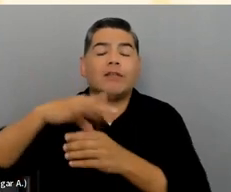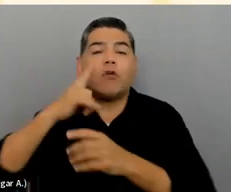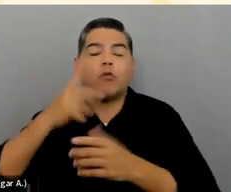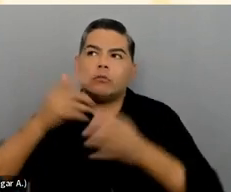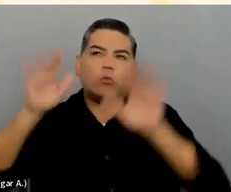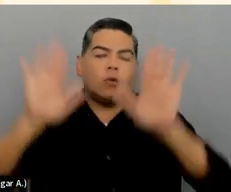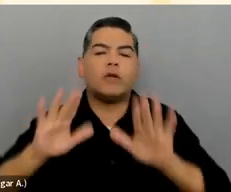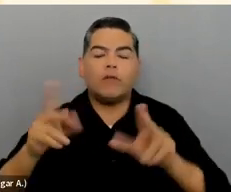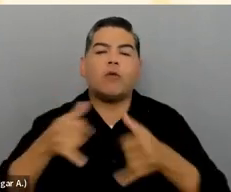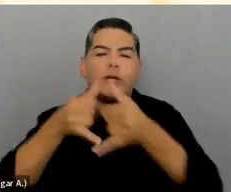See you all right back here after the break.